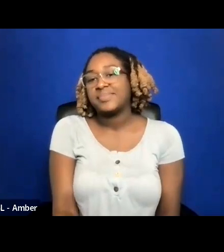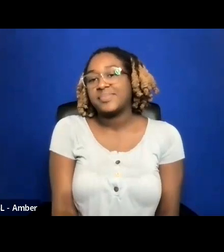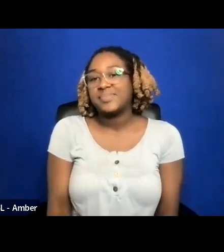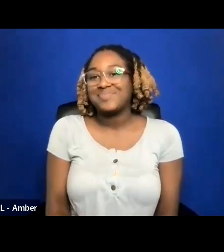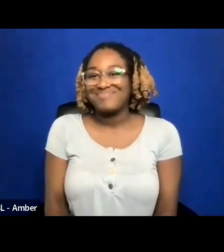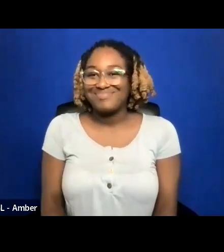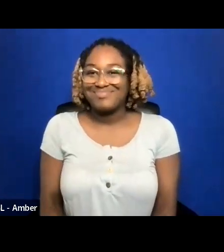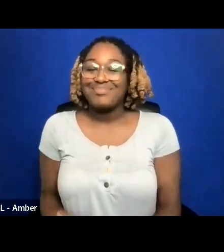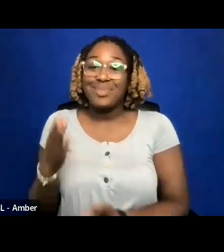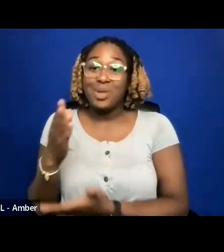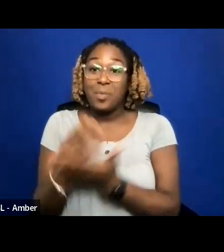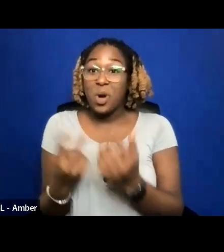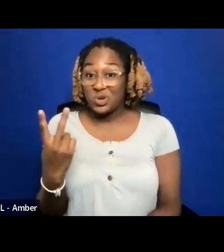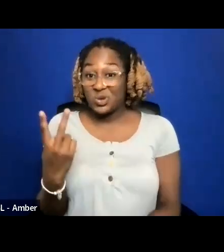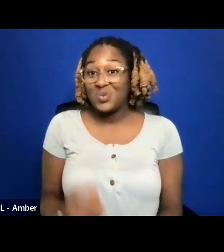PART TWO.